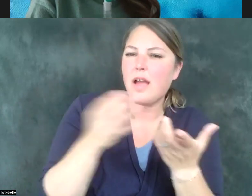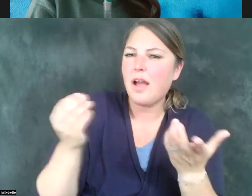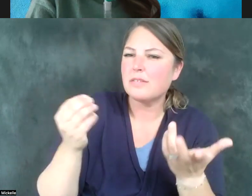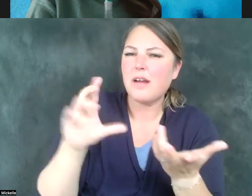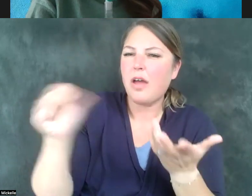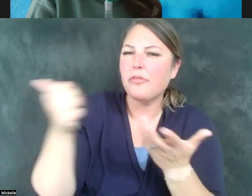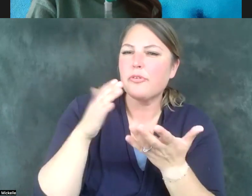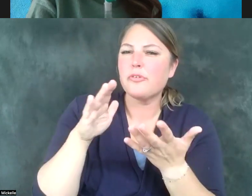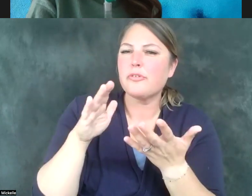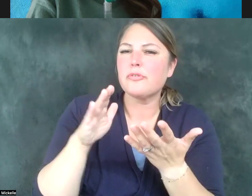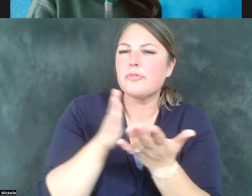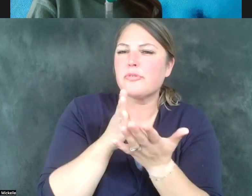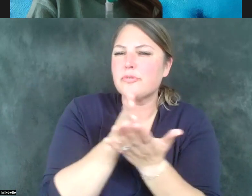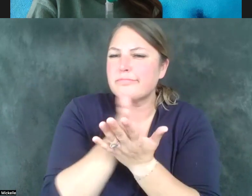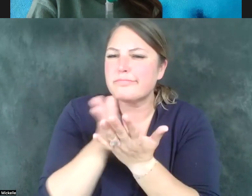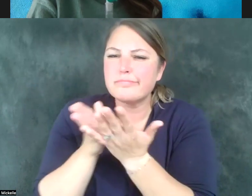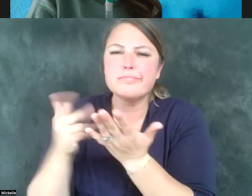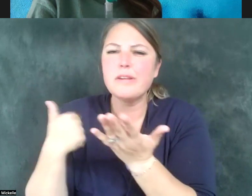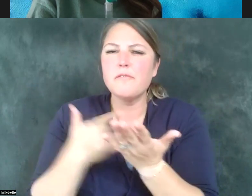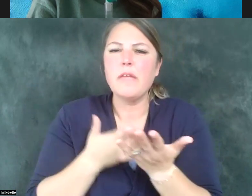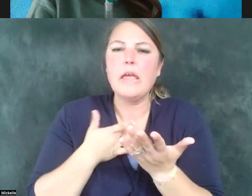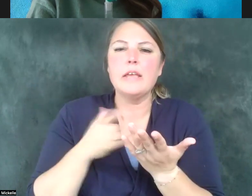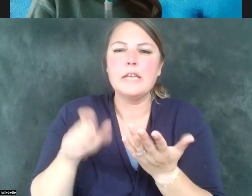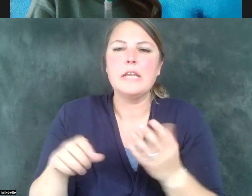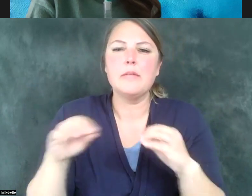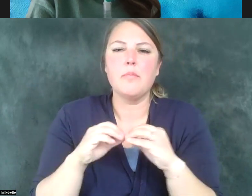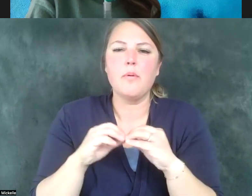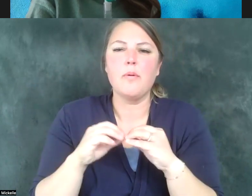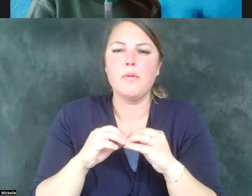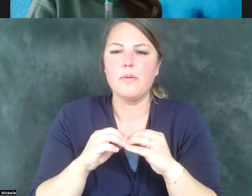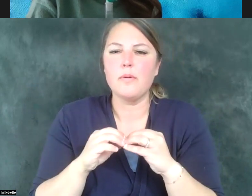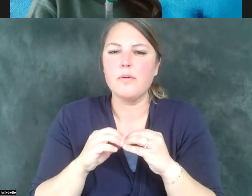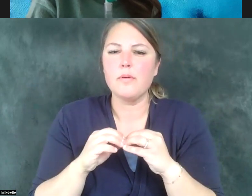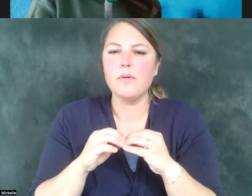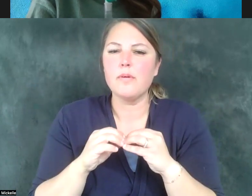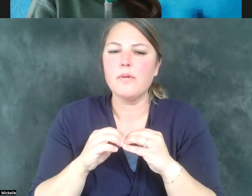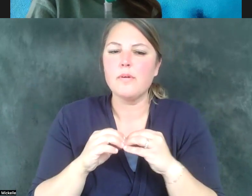there is a need for more, you know, not your typical college